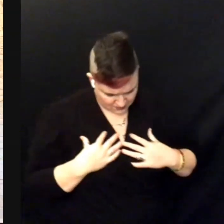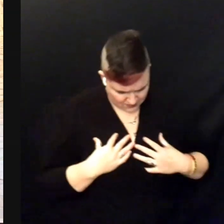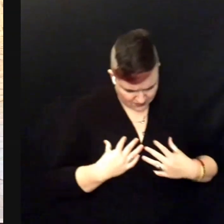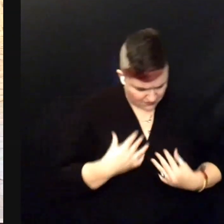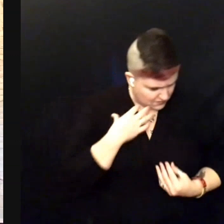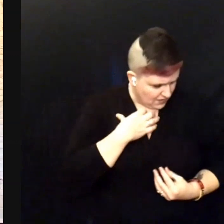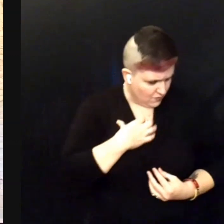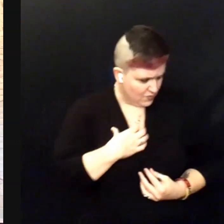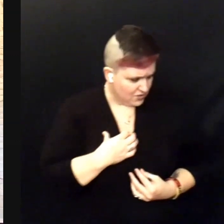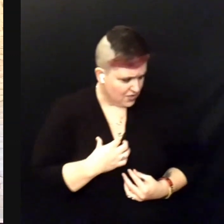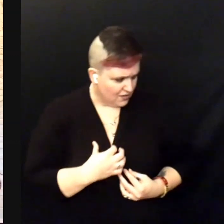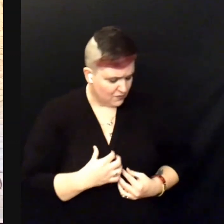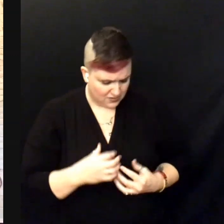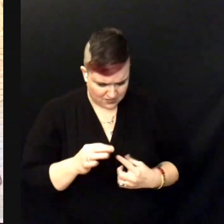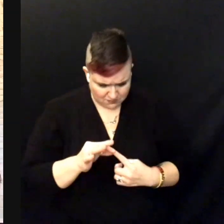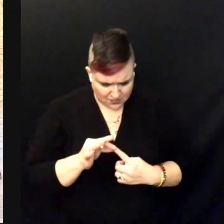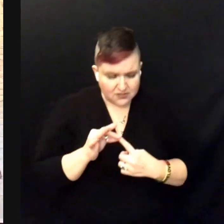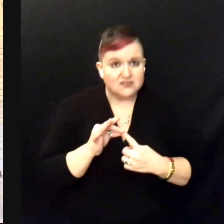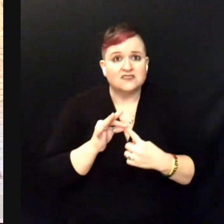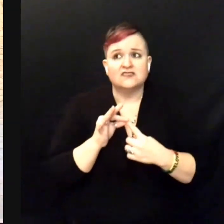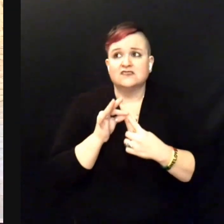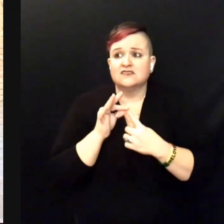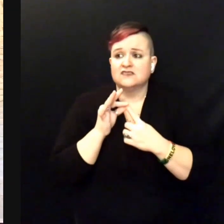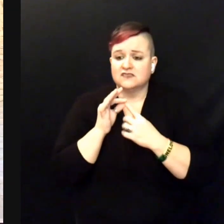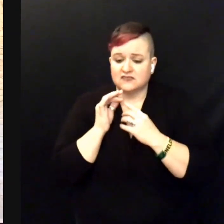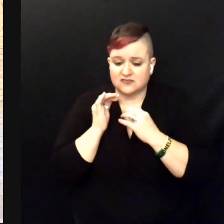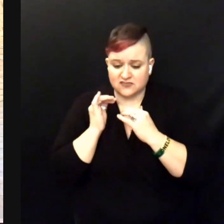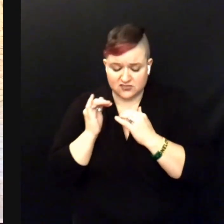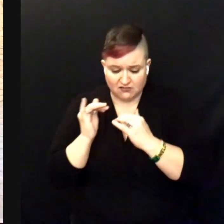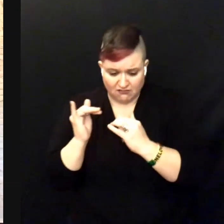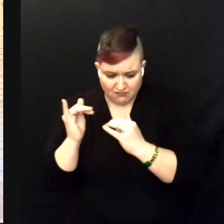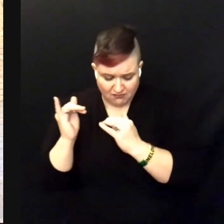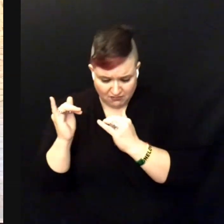I wish I was special